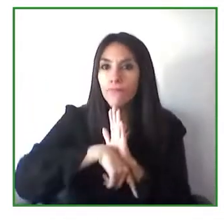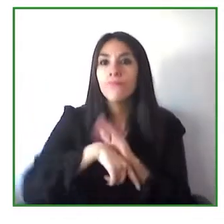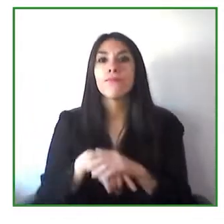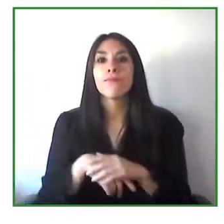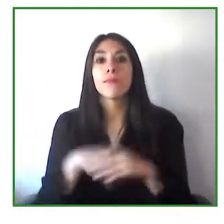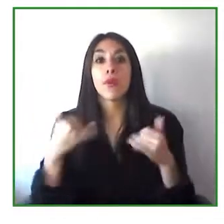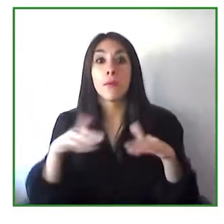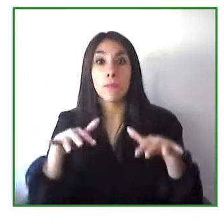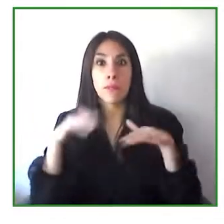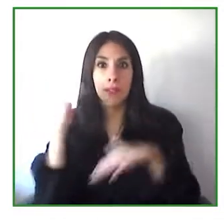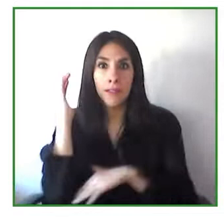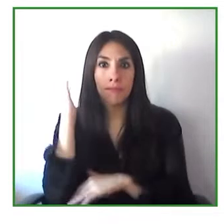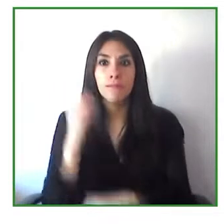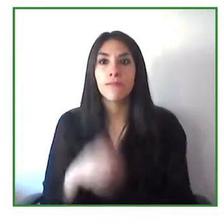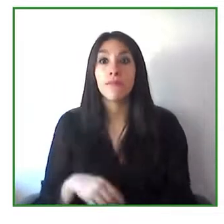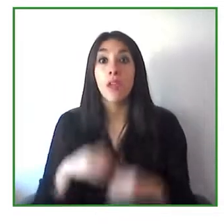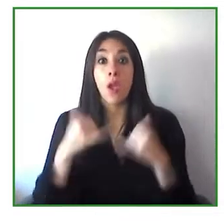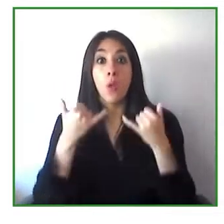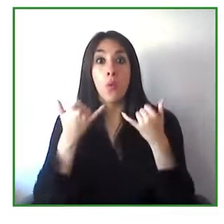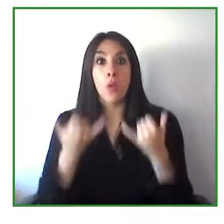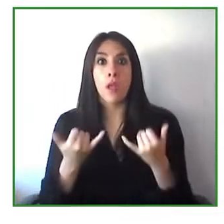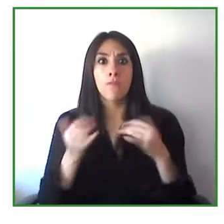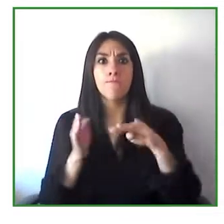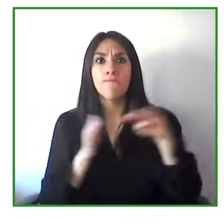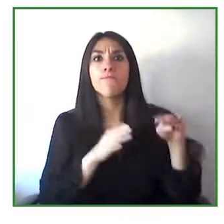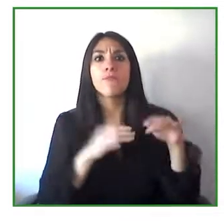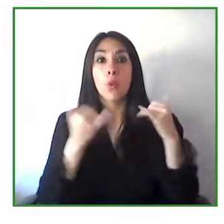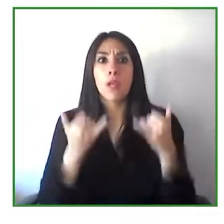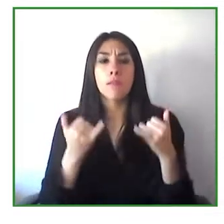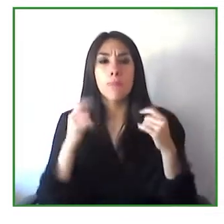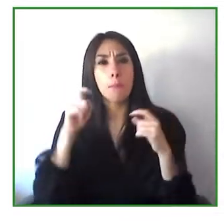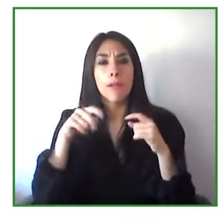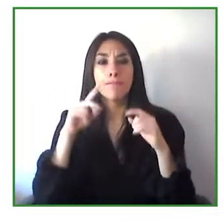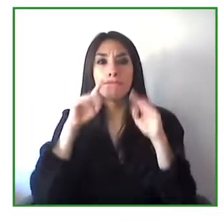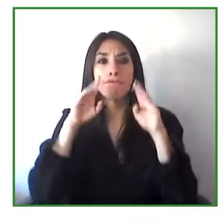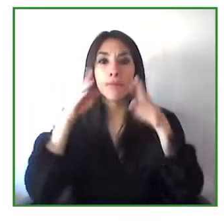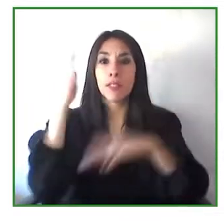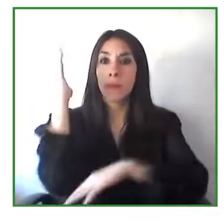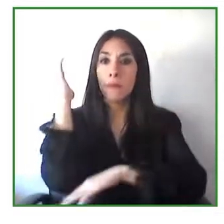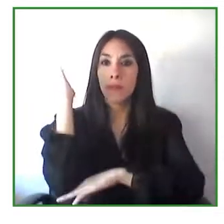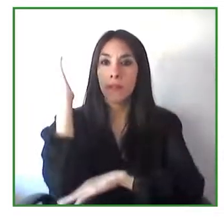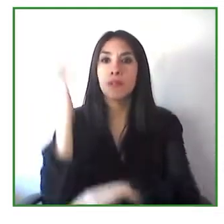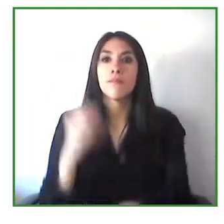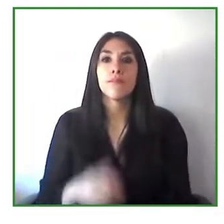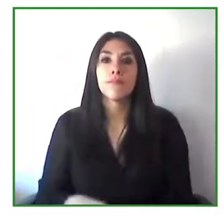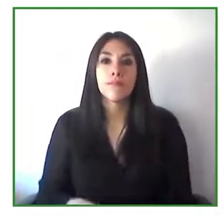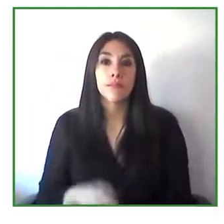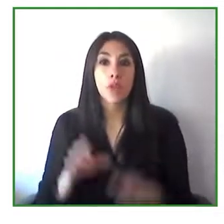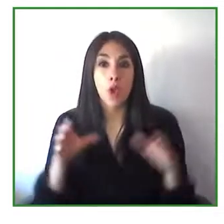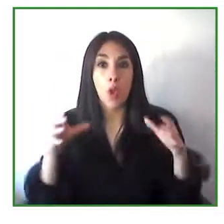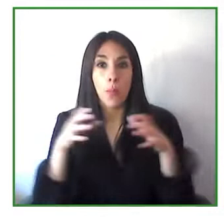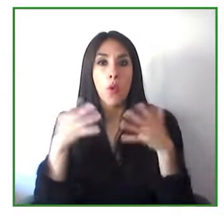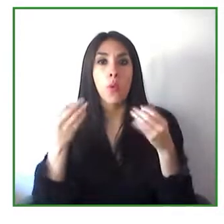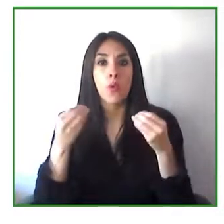today we are focused in the in social and technological innovation with the participation